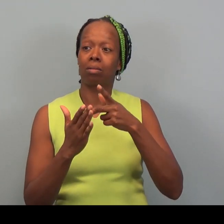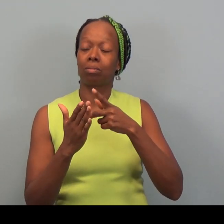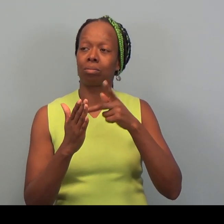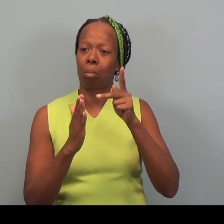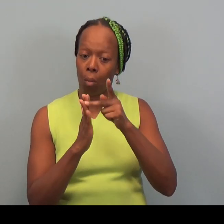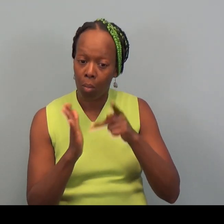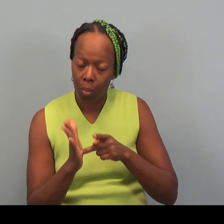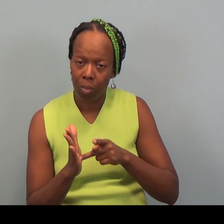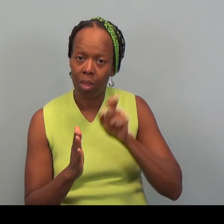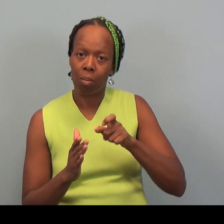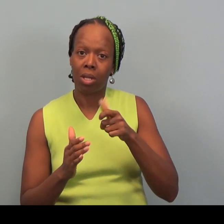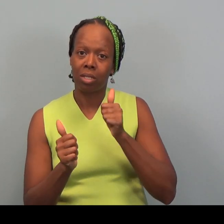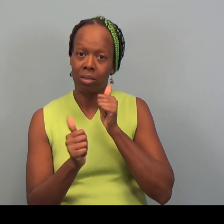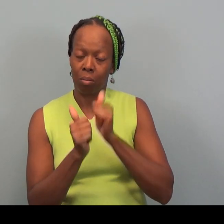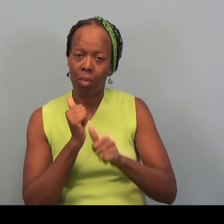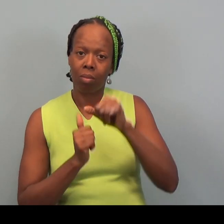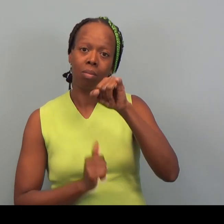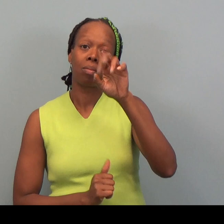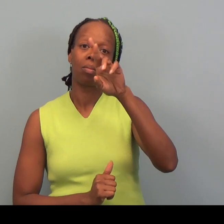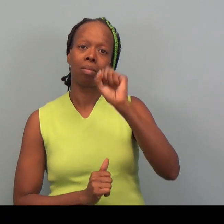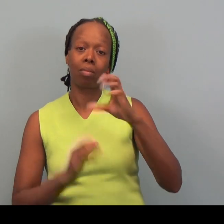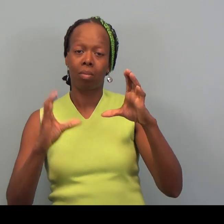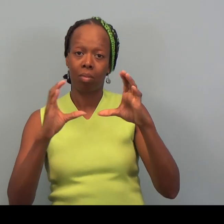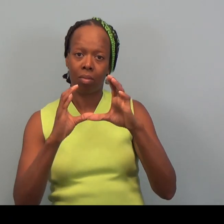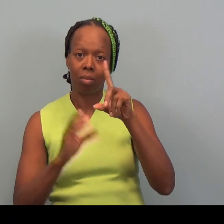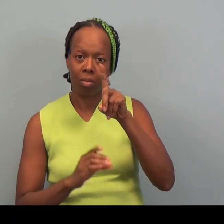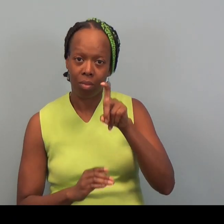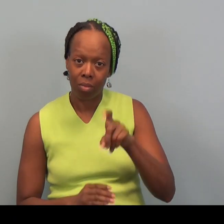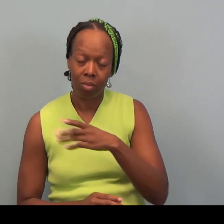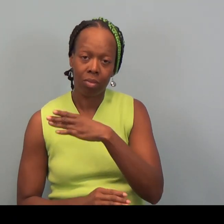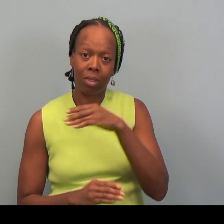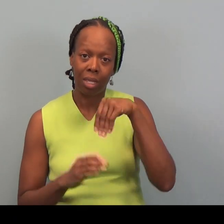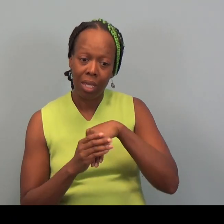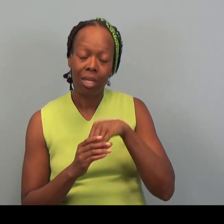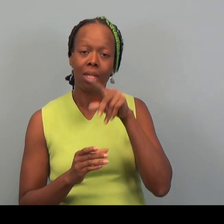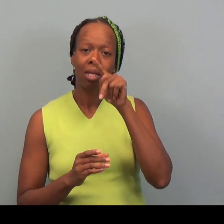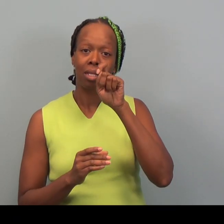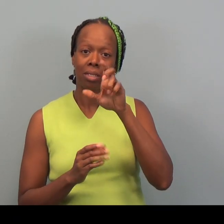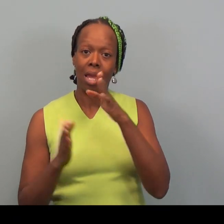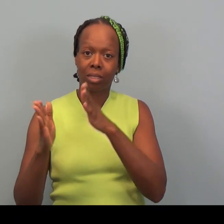They have to pass IRS certification tests and tax preparation